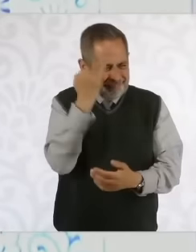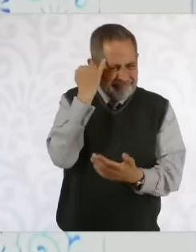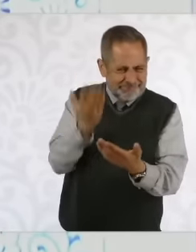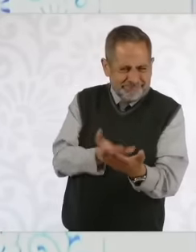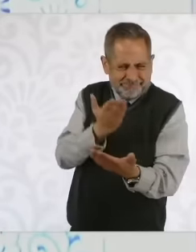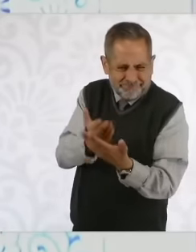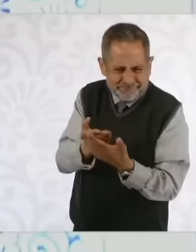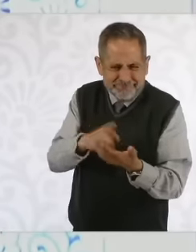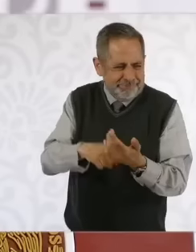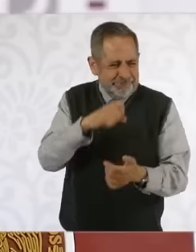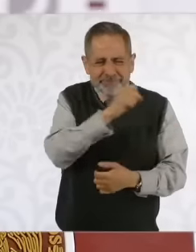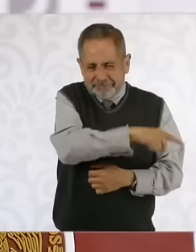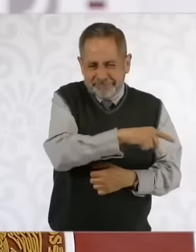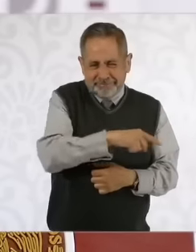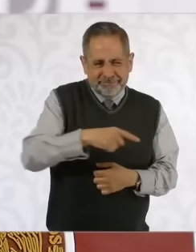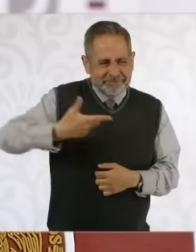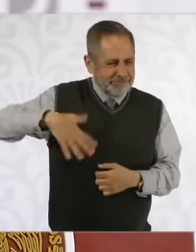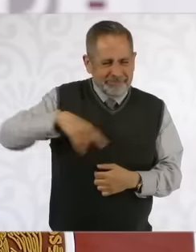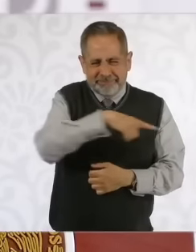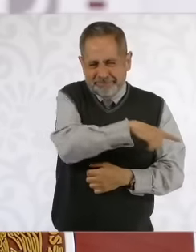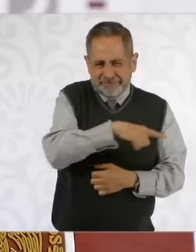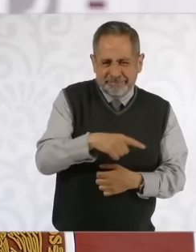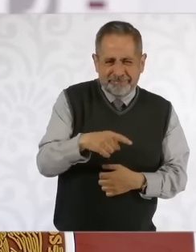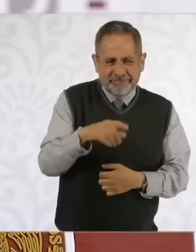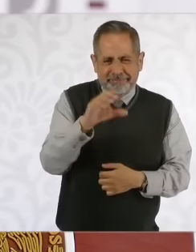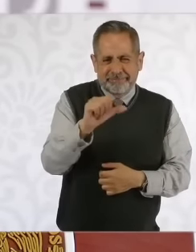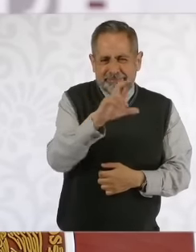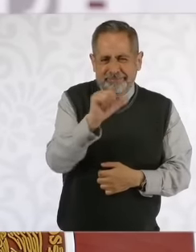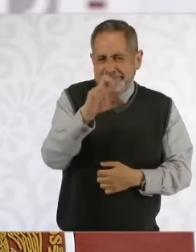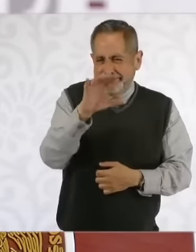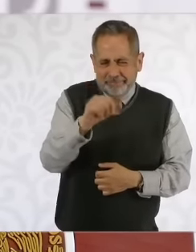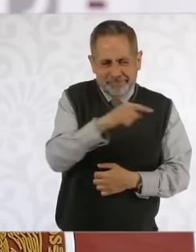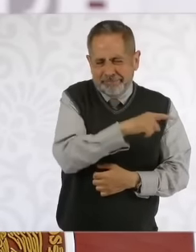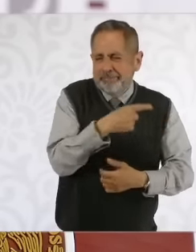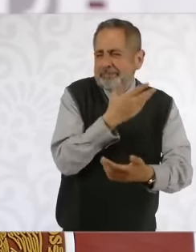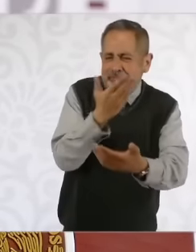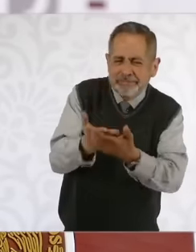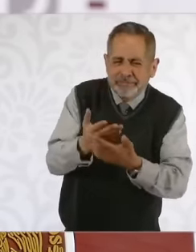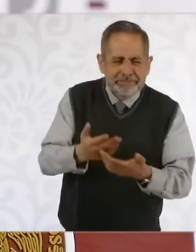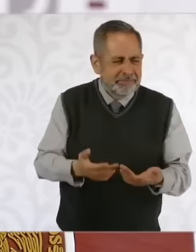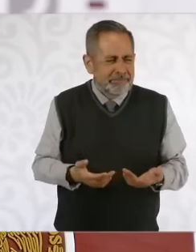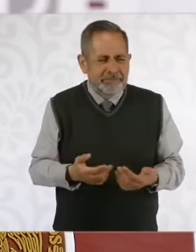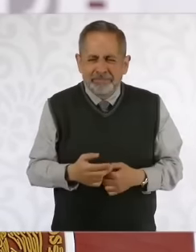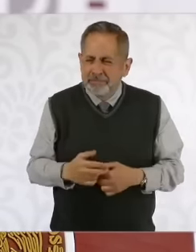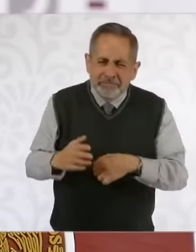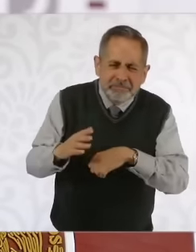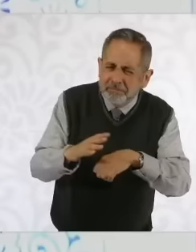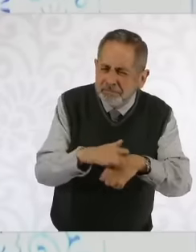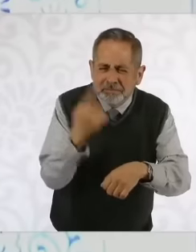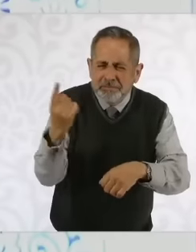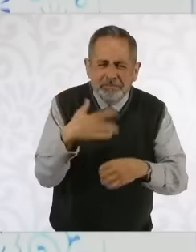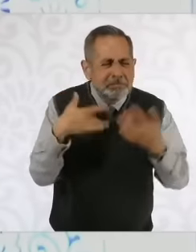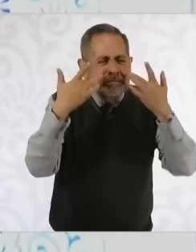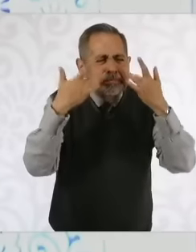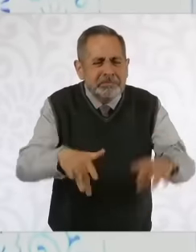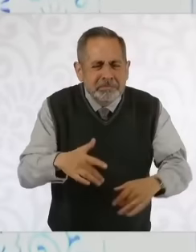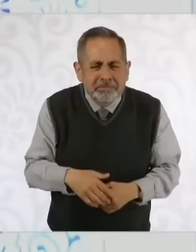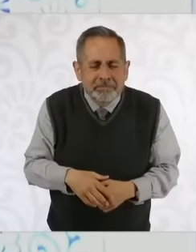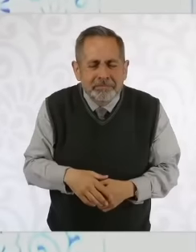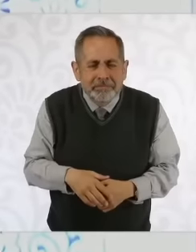is making this proposal. So why are they presenting their resignation? And that part is not included. What they take away